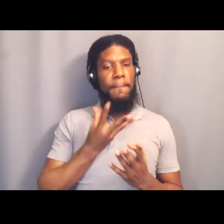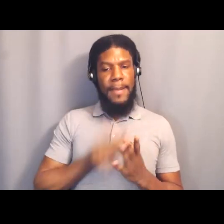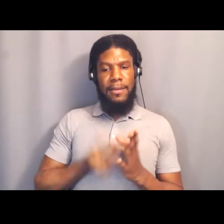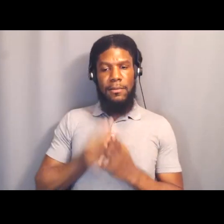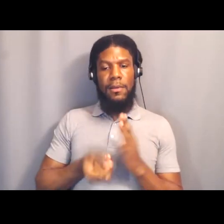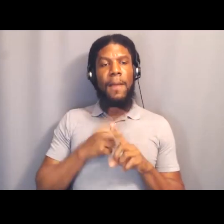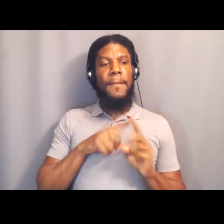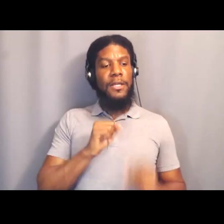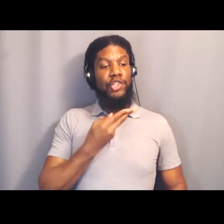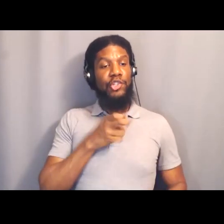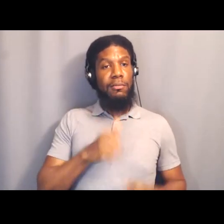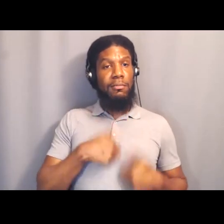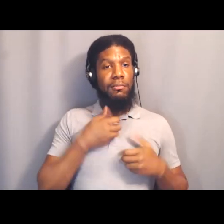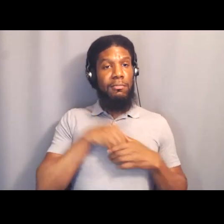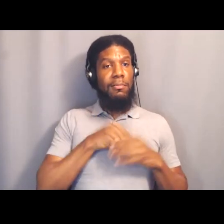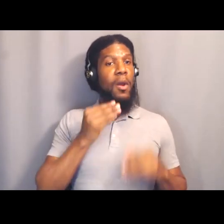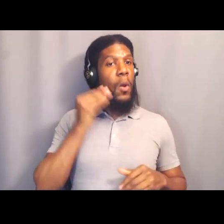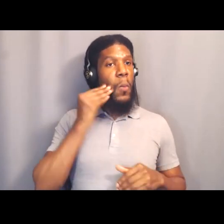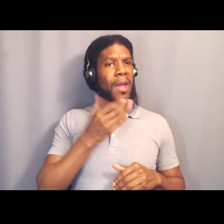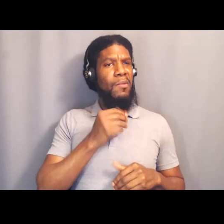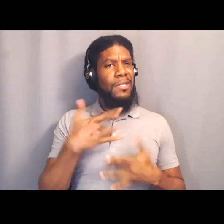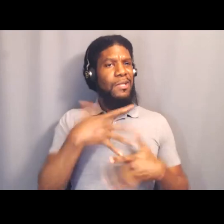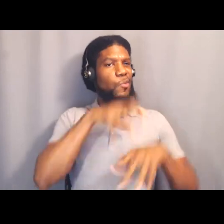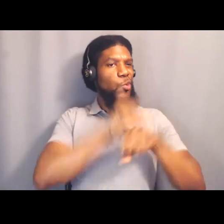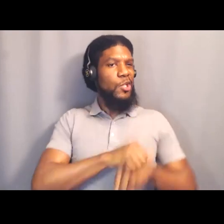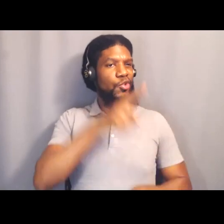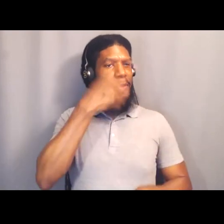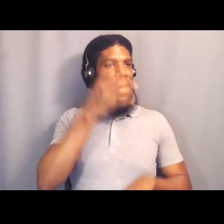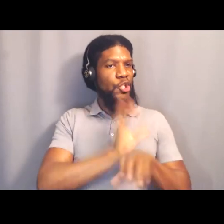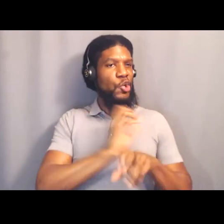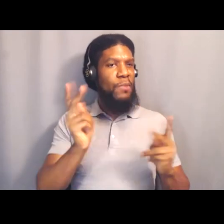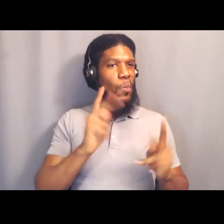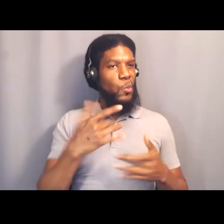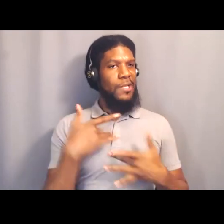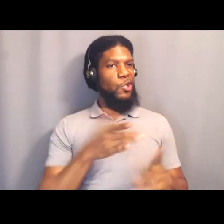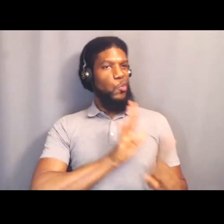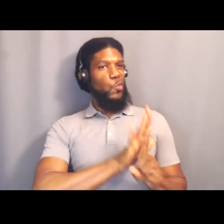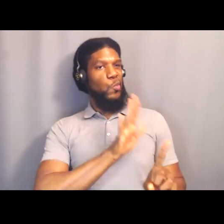and they're like traditional Black church folks. She sings gospel music,